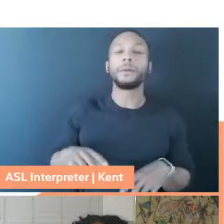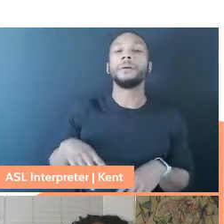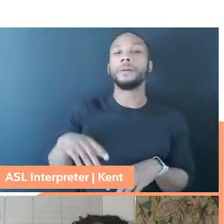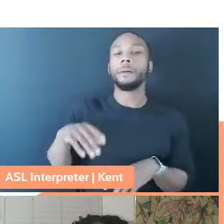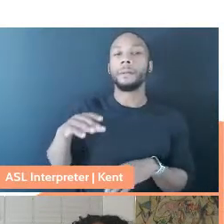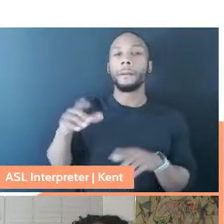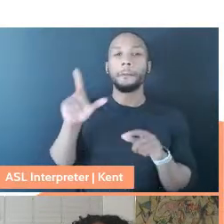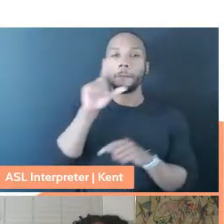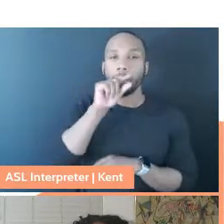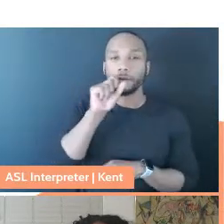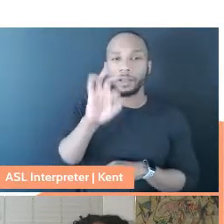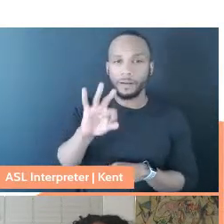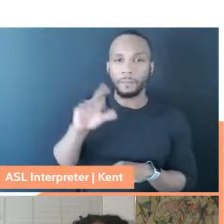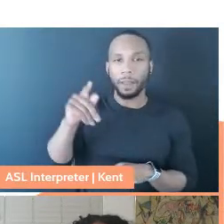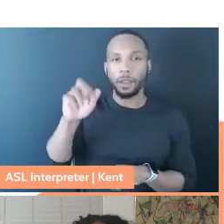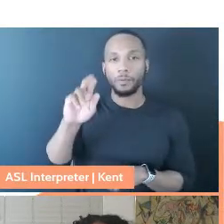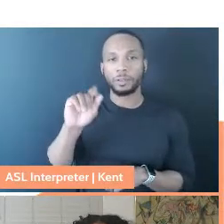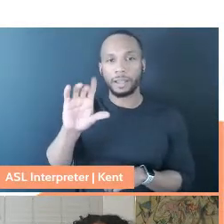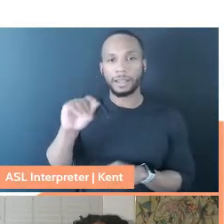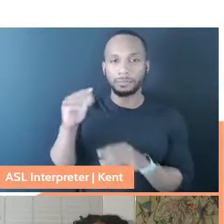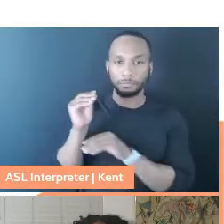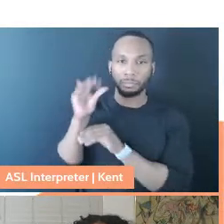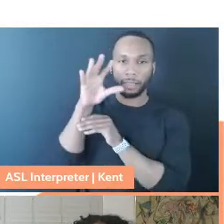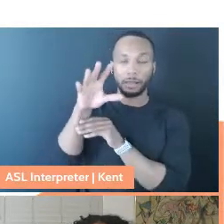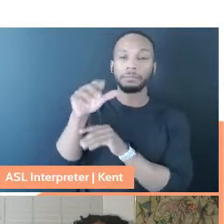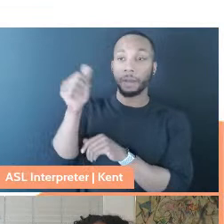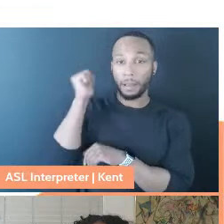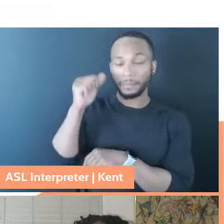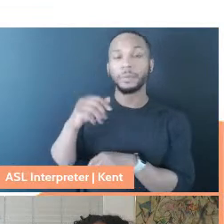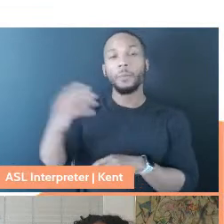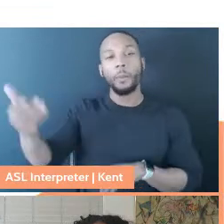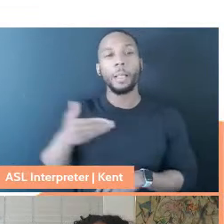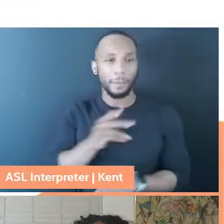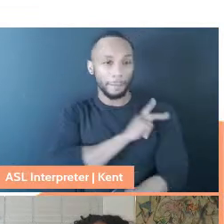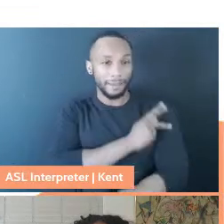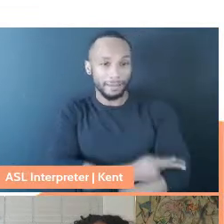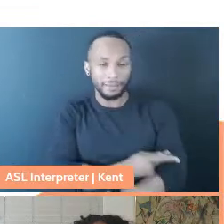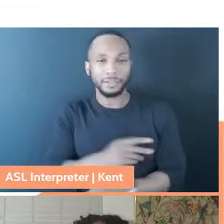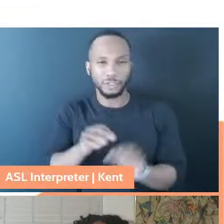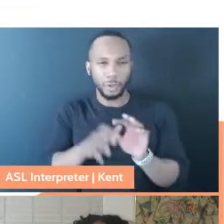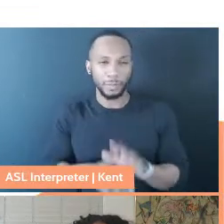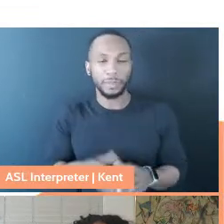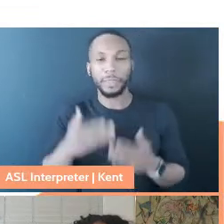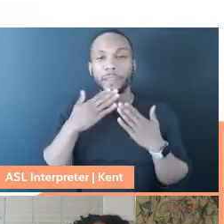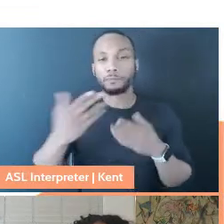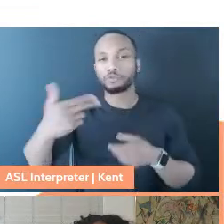with their brilliant colors. Welcome, Kent. Thank you for joining us as the second ASL interpreter.